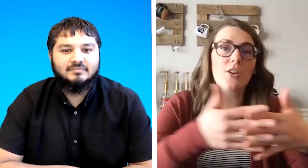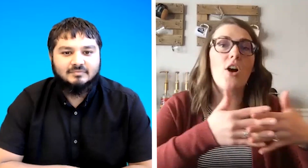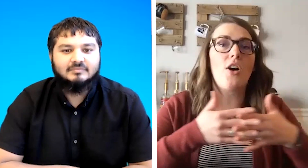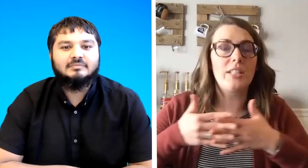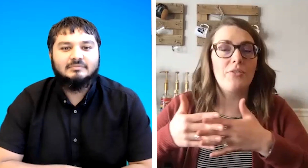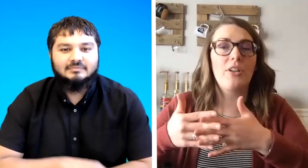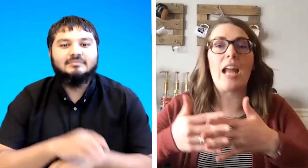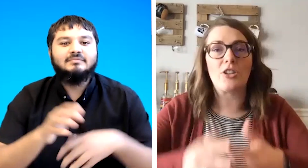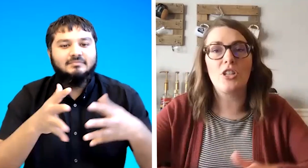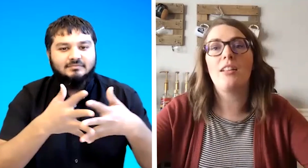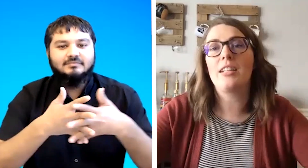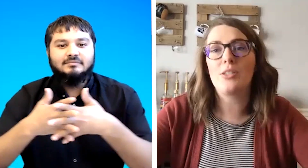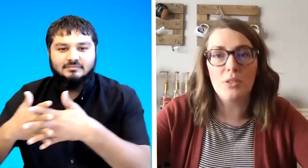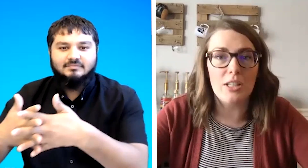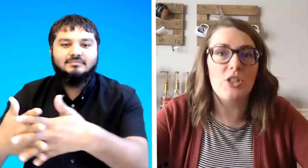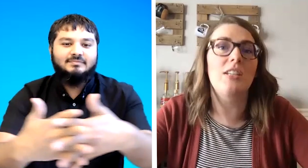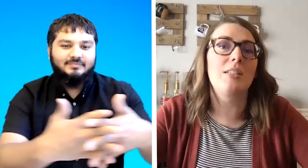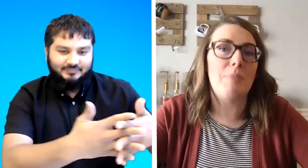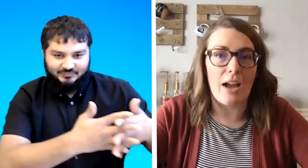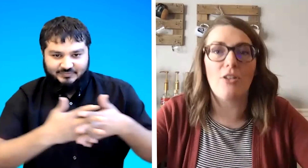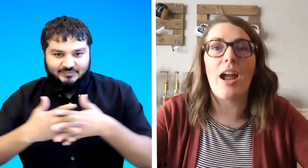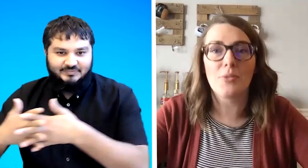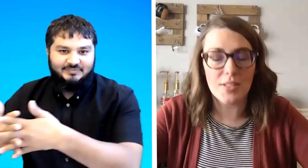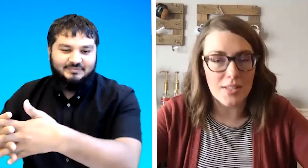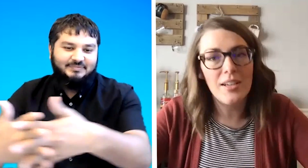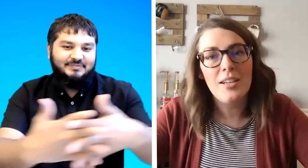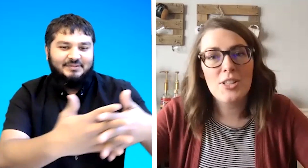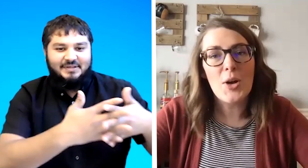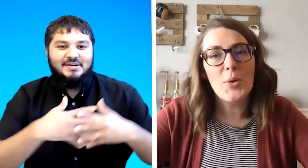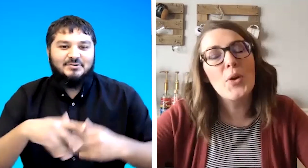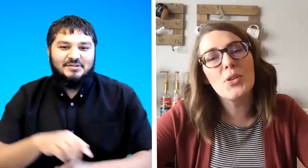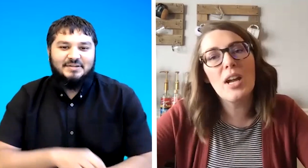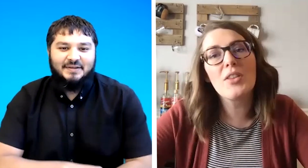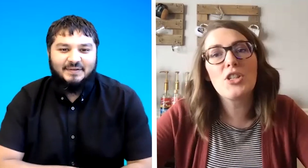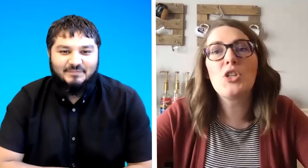all different nationalities religions backgrounds so those are kind of the two